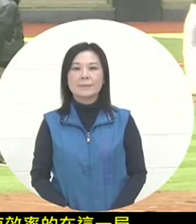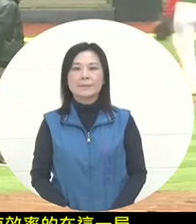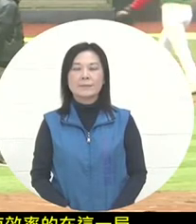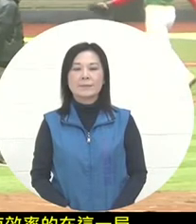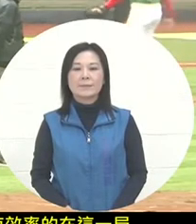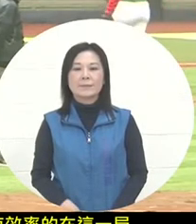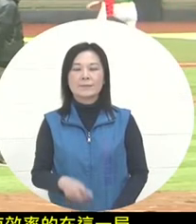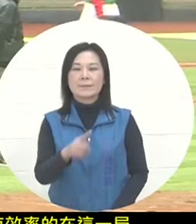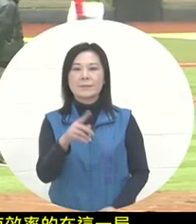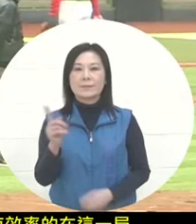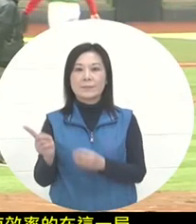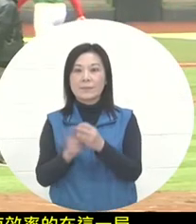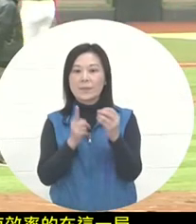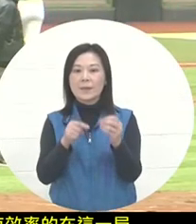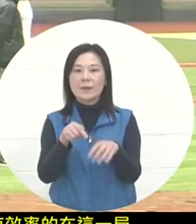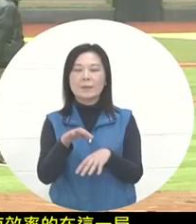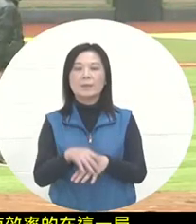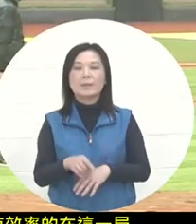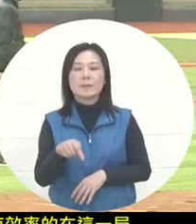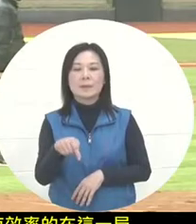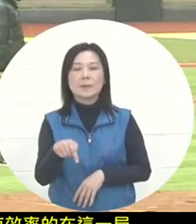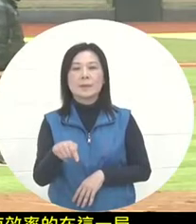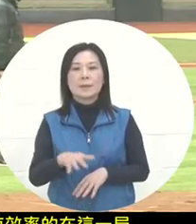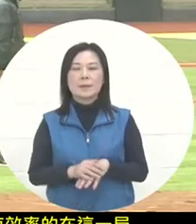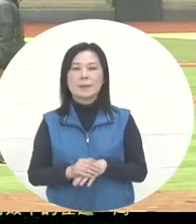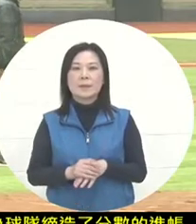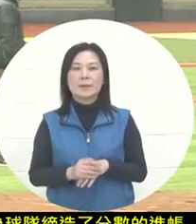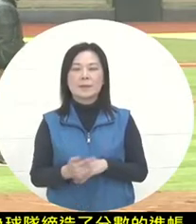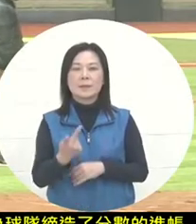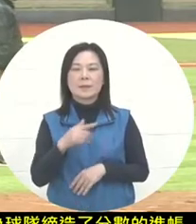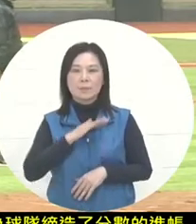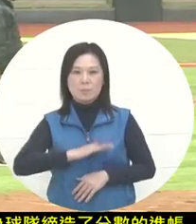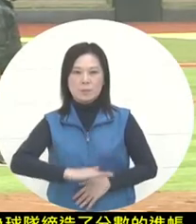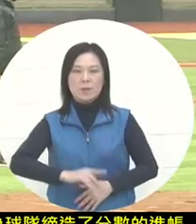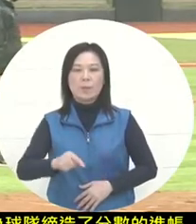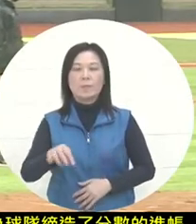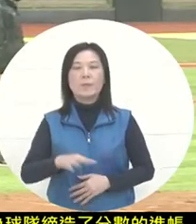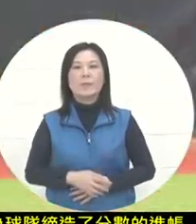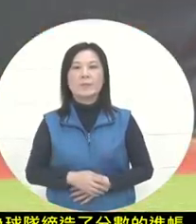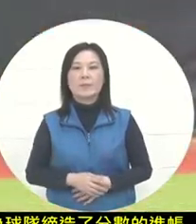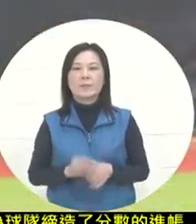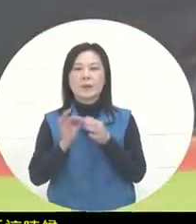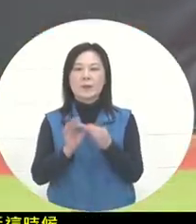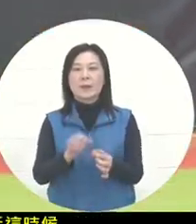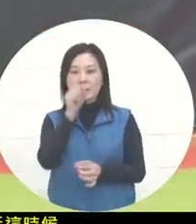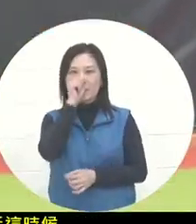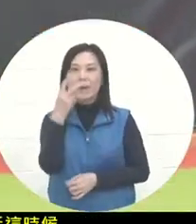. Xue Pei's attack at this time Valladoli was very stable. Come on, three consecutive good goals